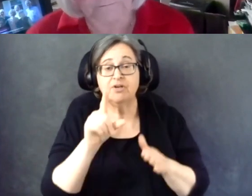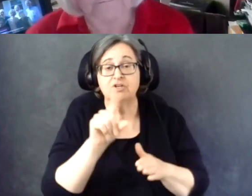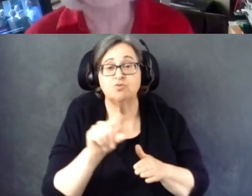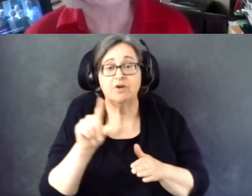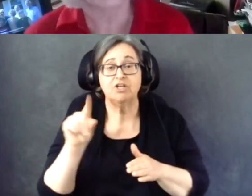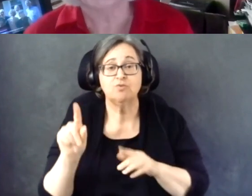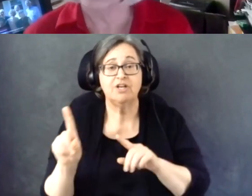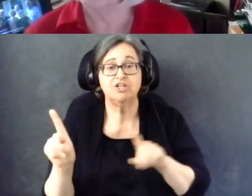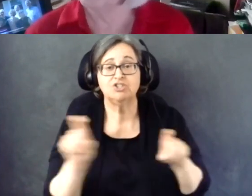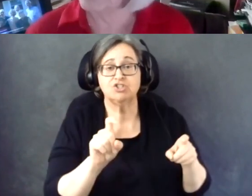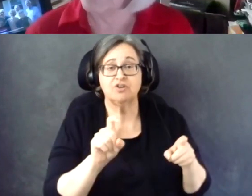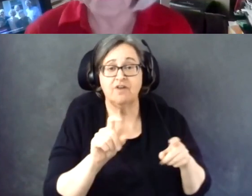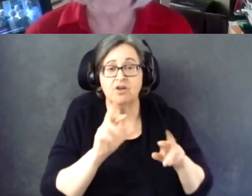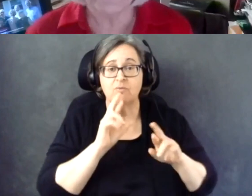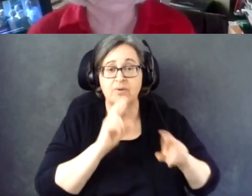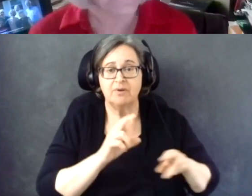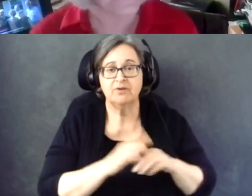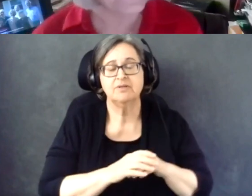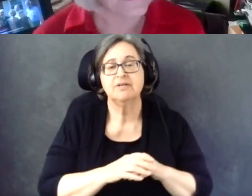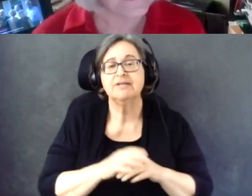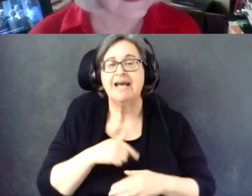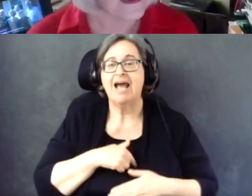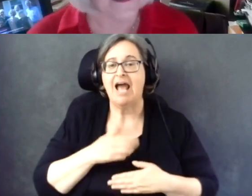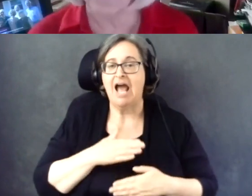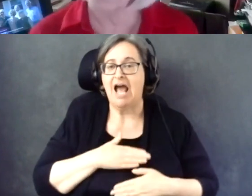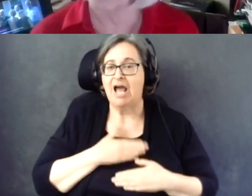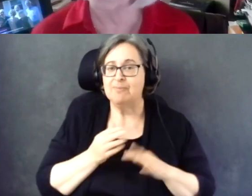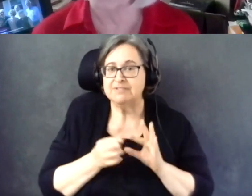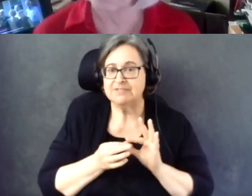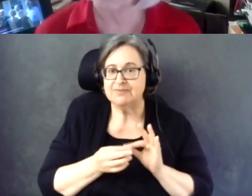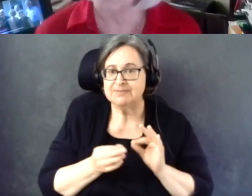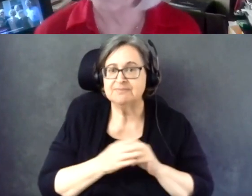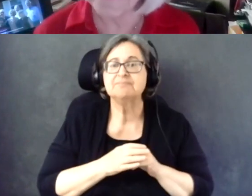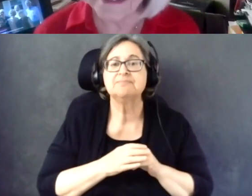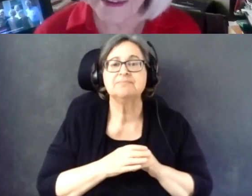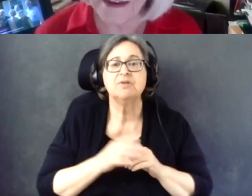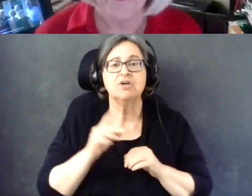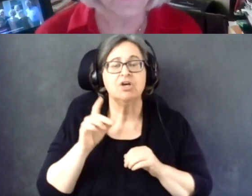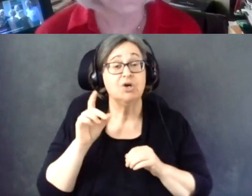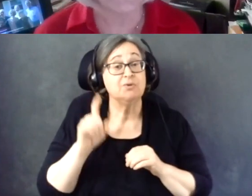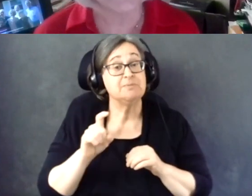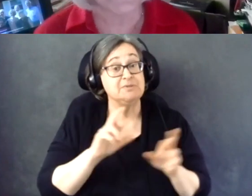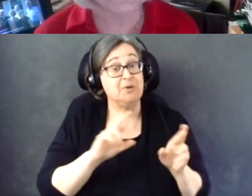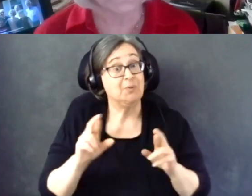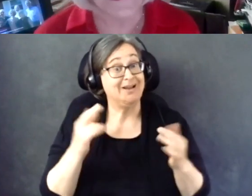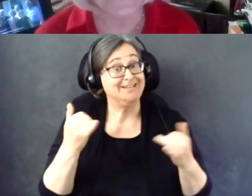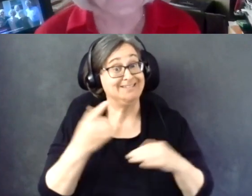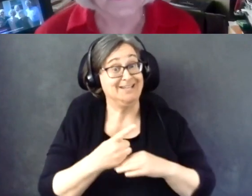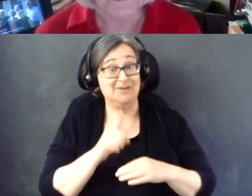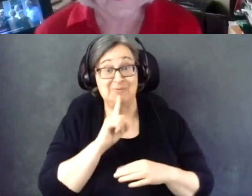Well, I'm very happy to say it was to be available today, which we were thrilled about.